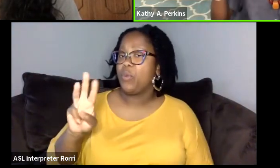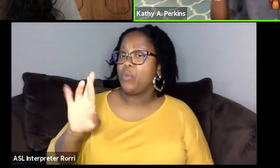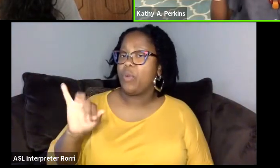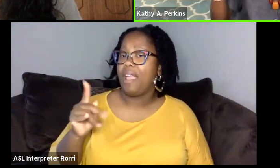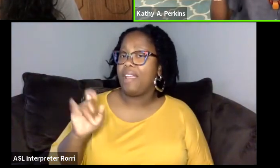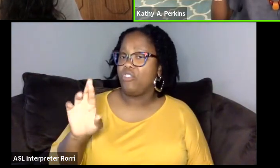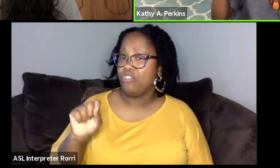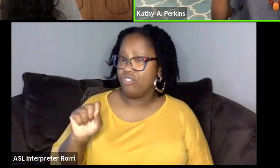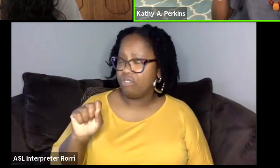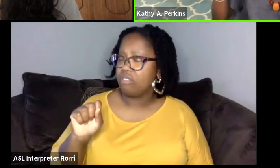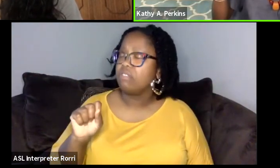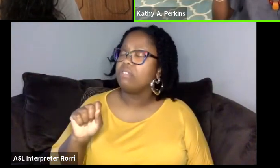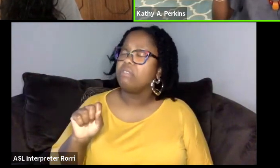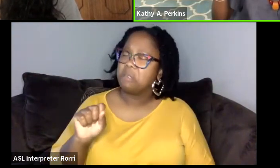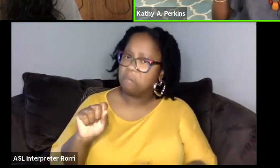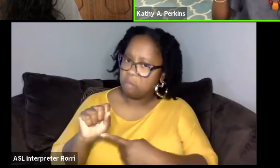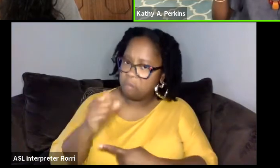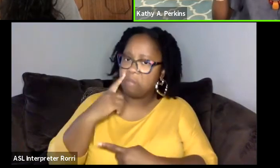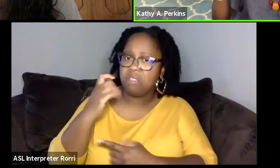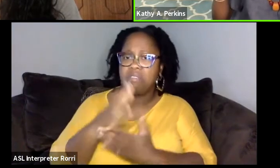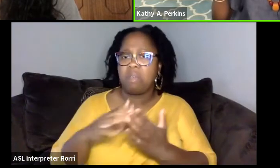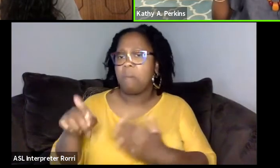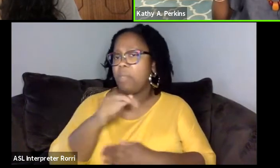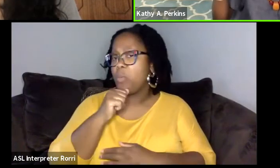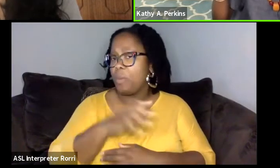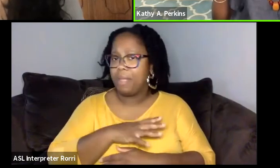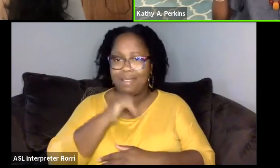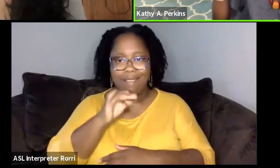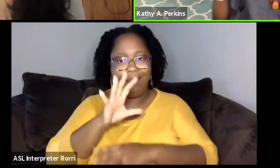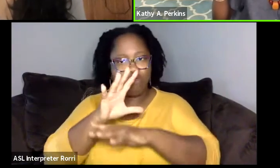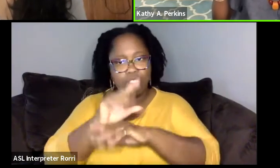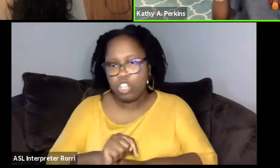because some of these women were not traditional playwrights.